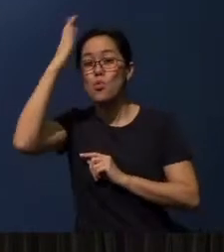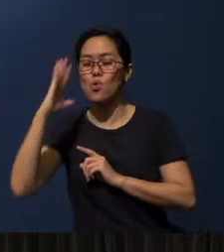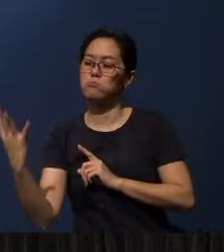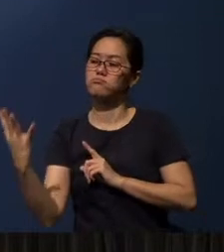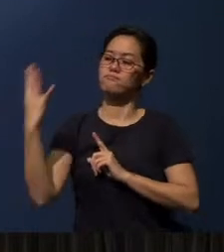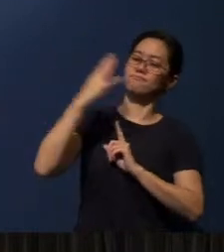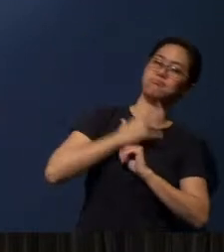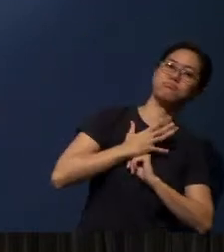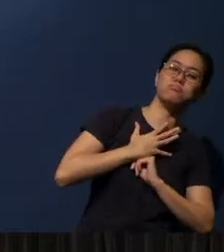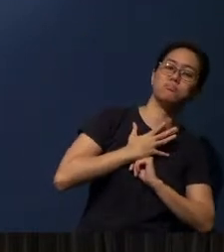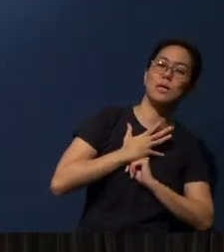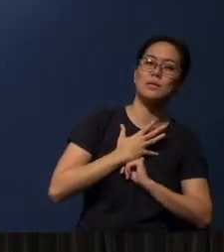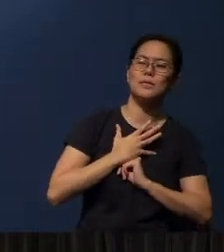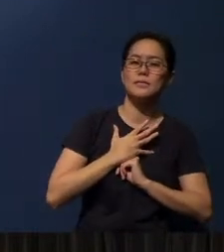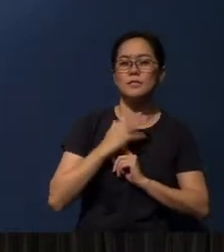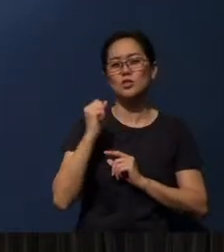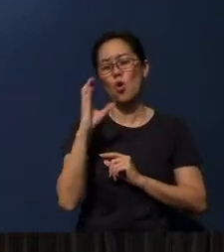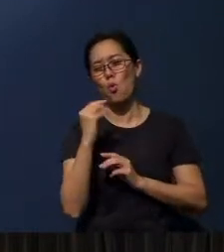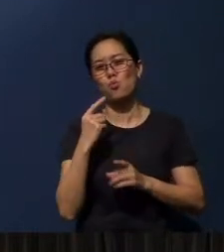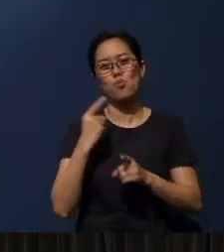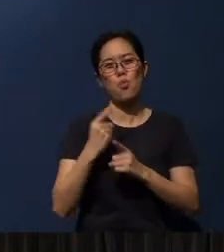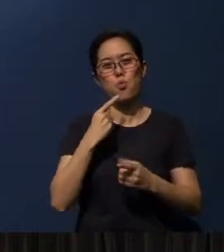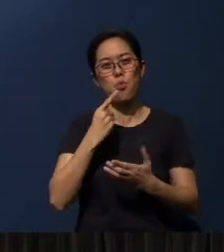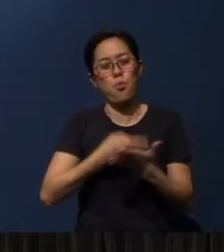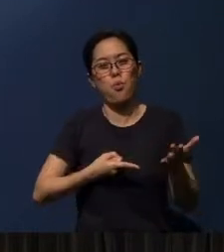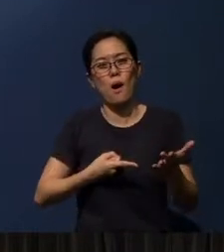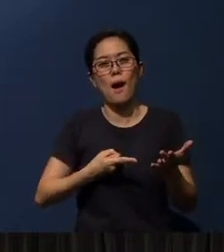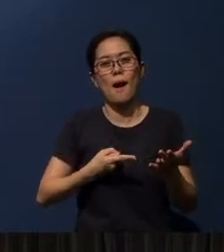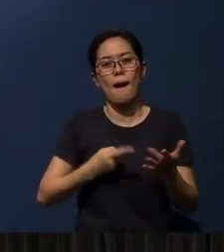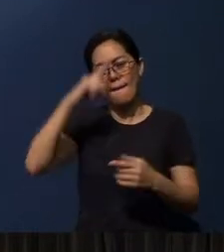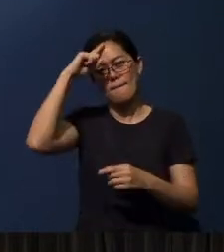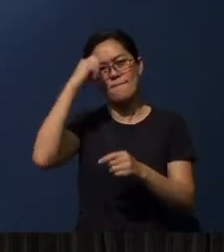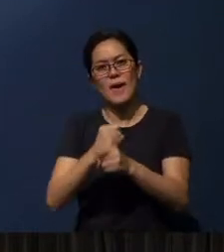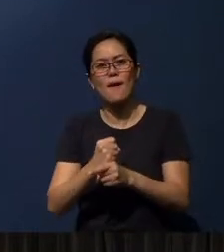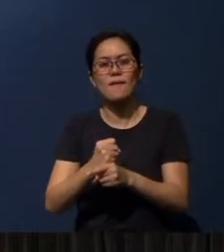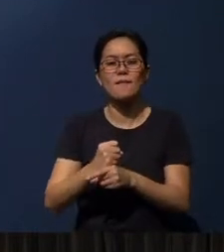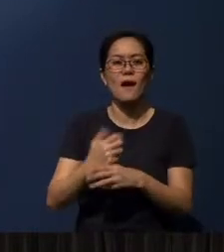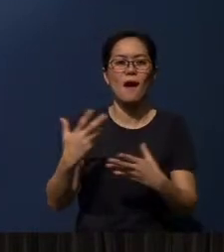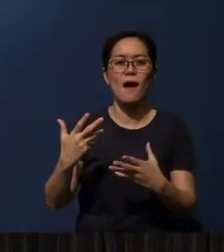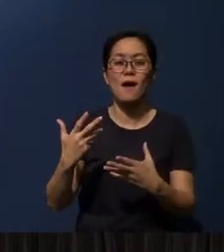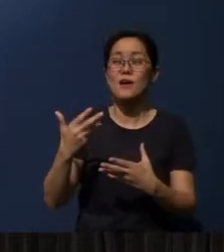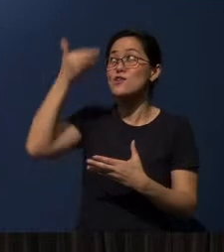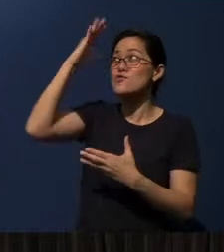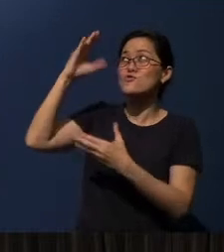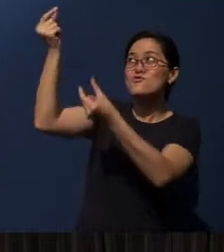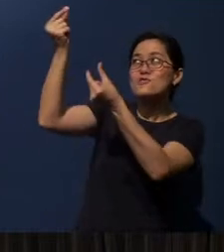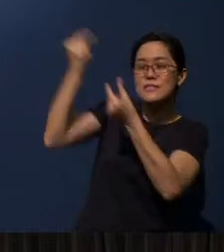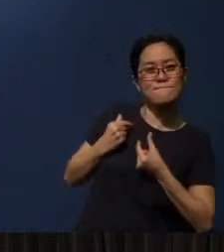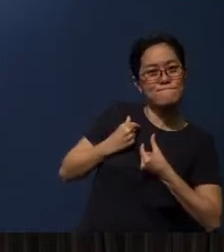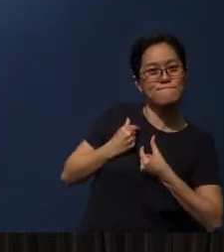therefore it is very correct to say that faith is always a gift from God.